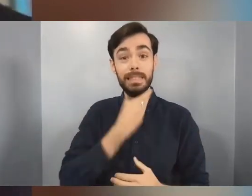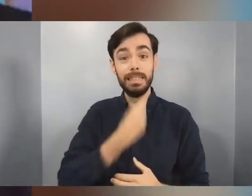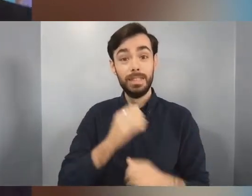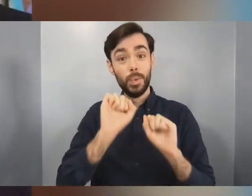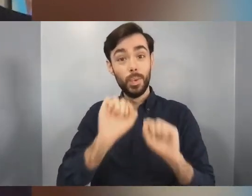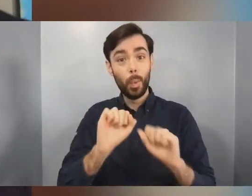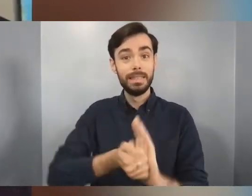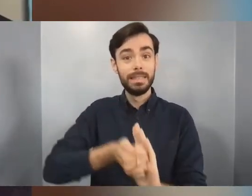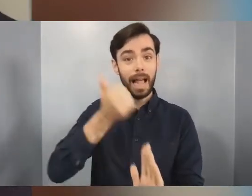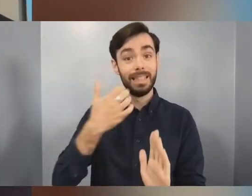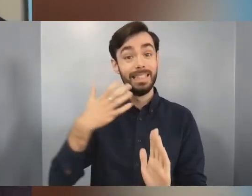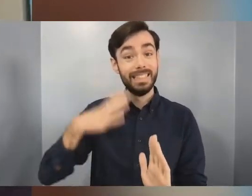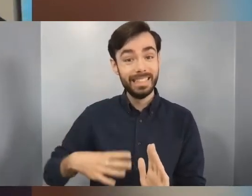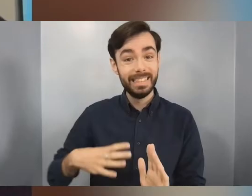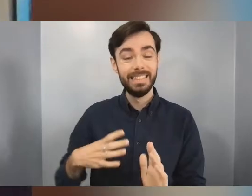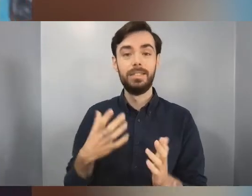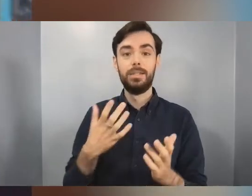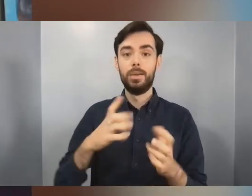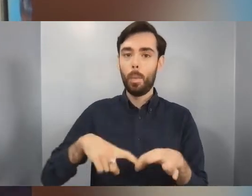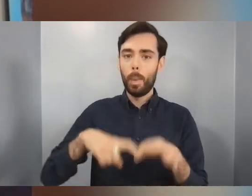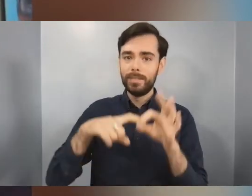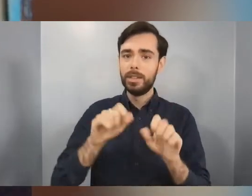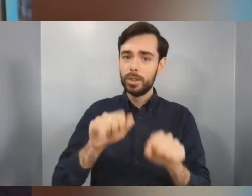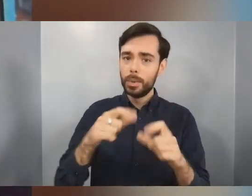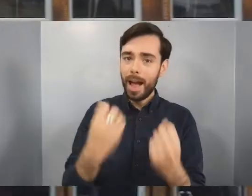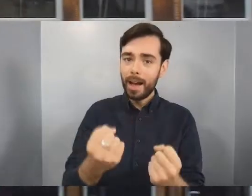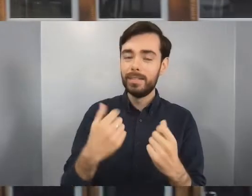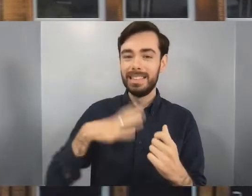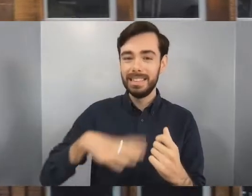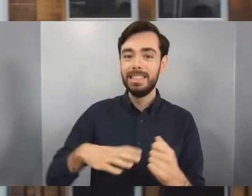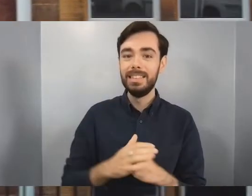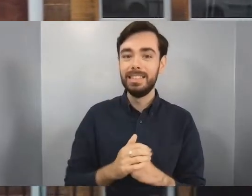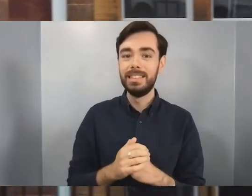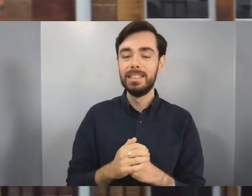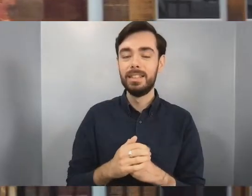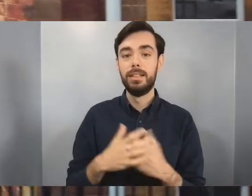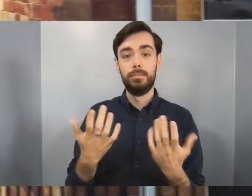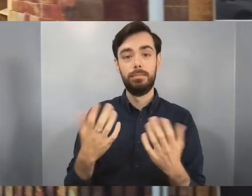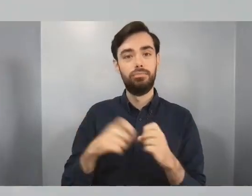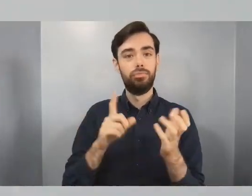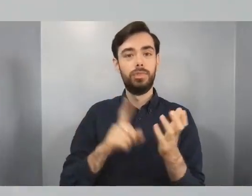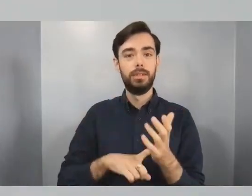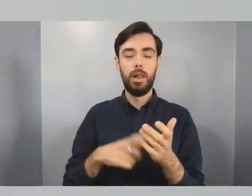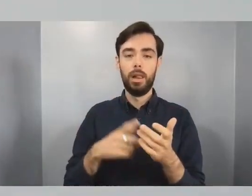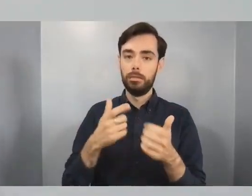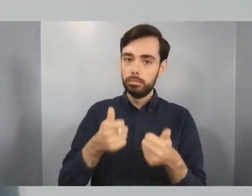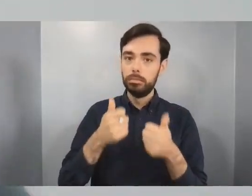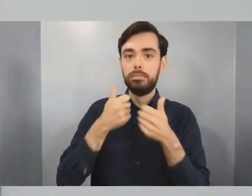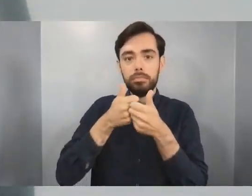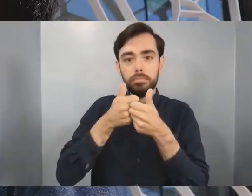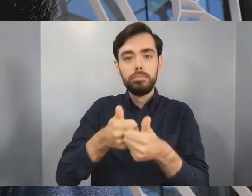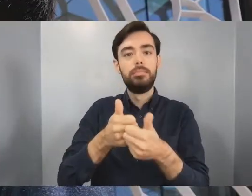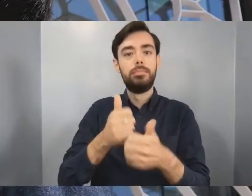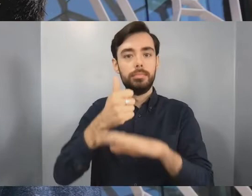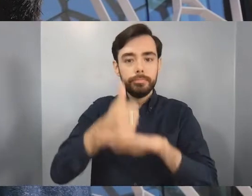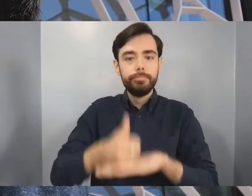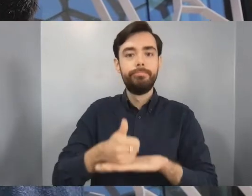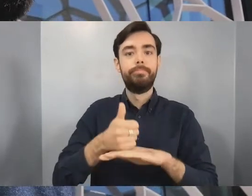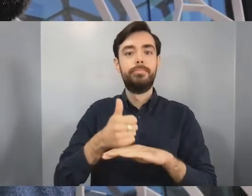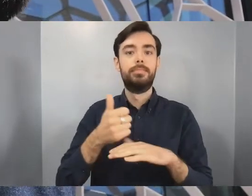has given you the best possible start in that regard. So go out there and make the most